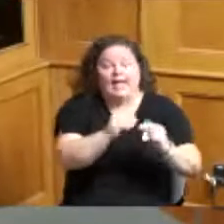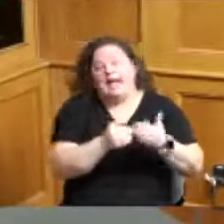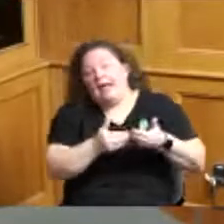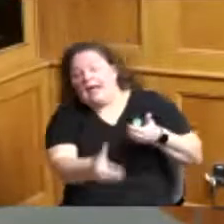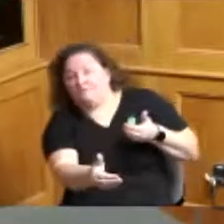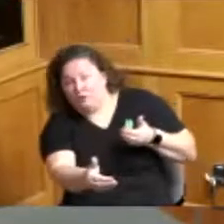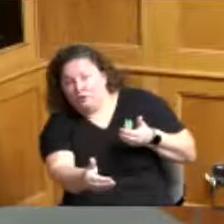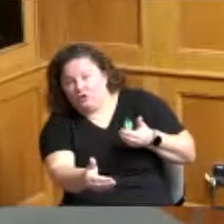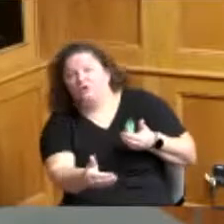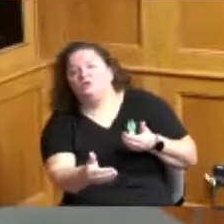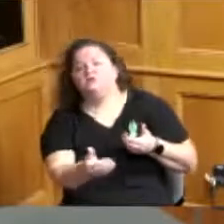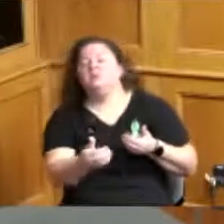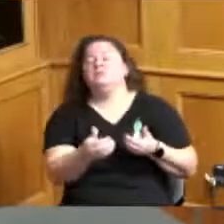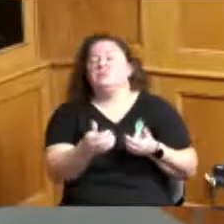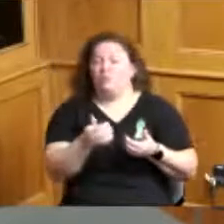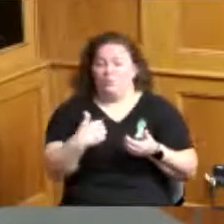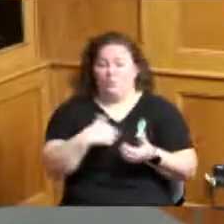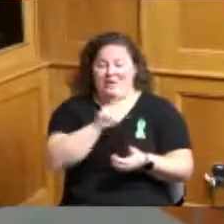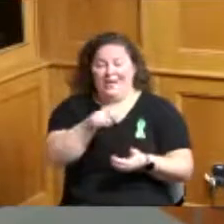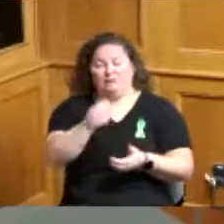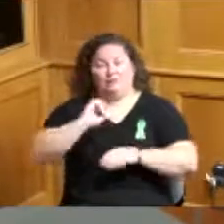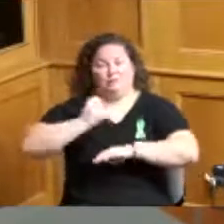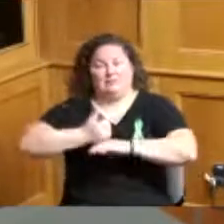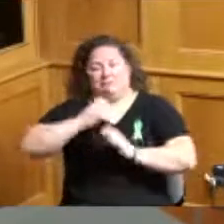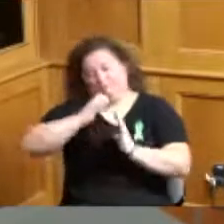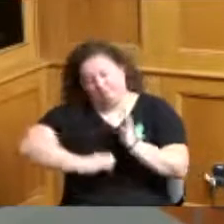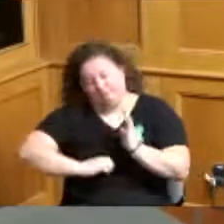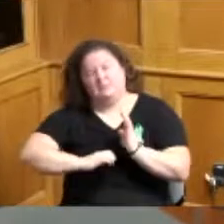and then drafting an agreement like I've referenced with this one and making sure that